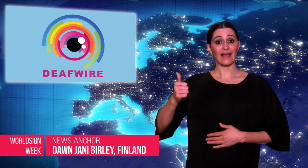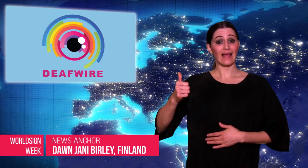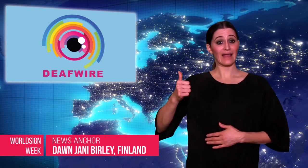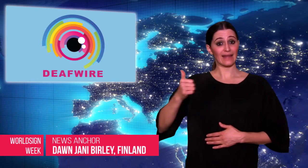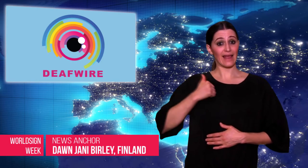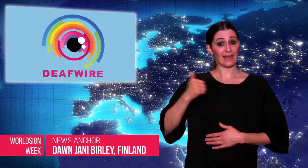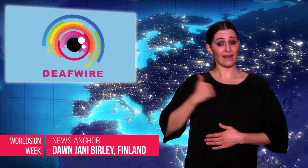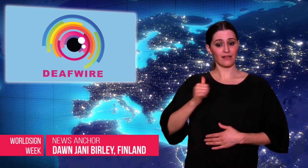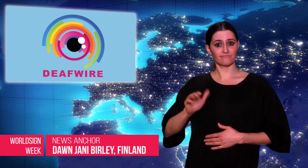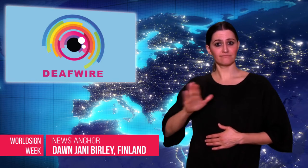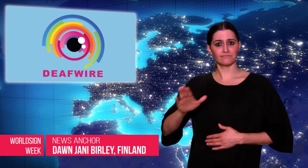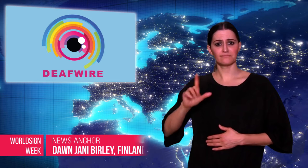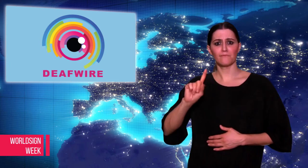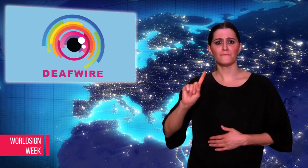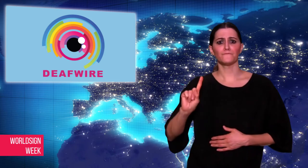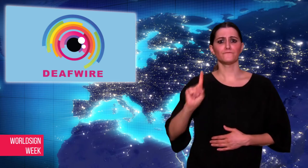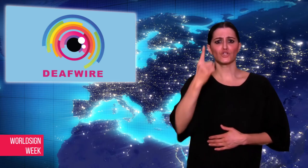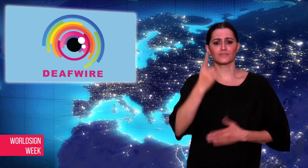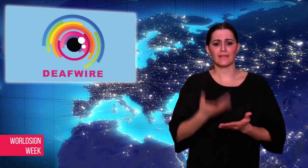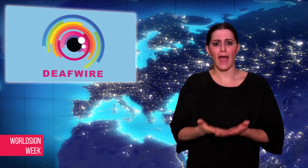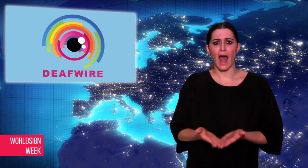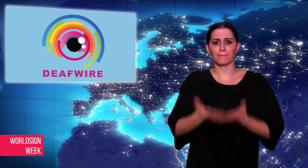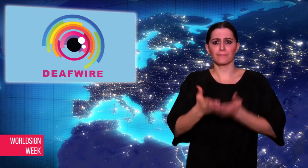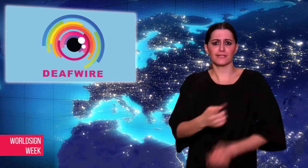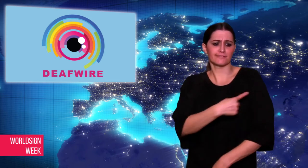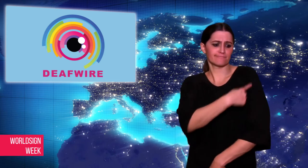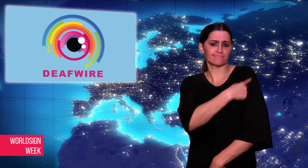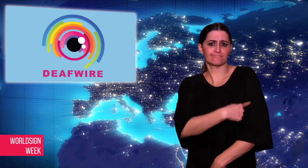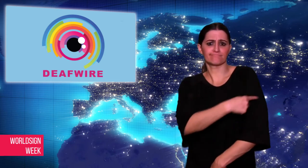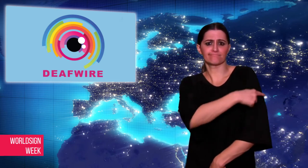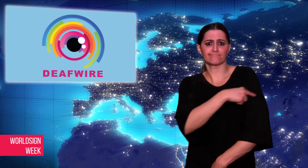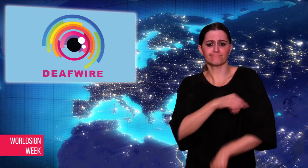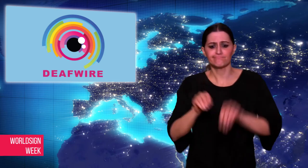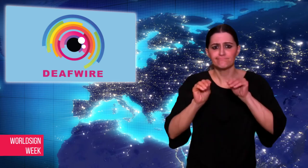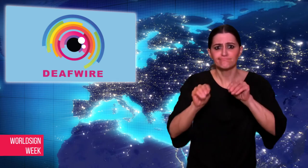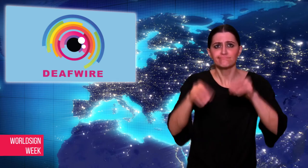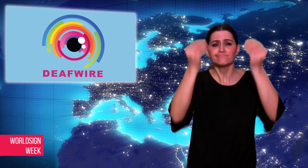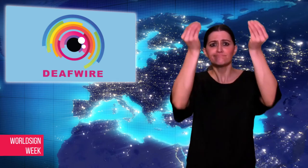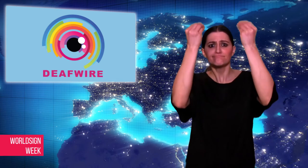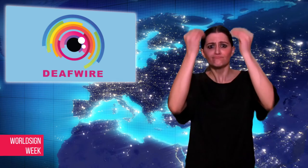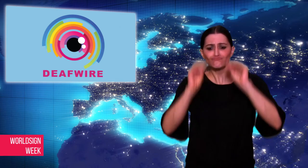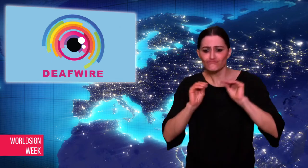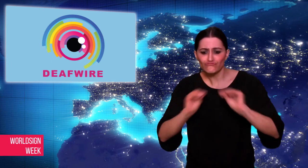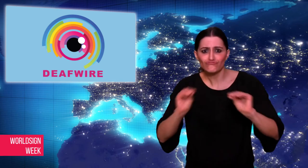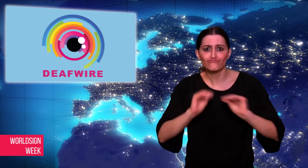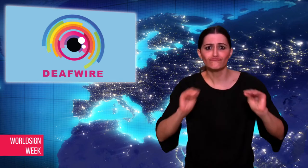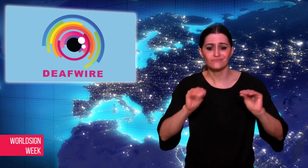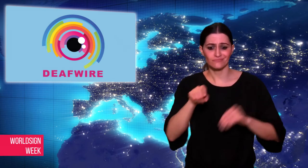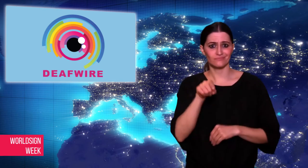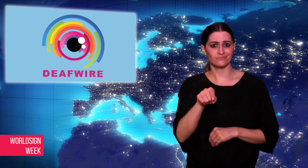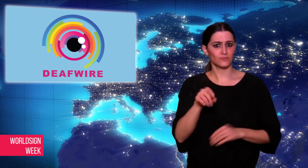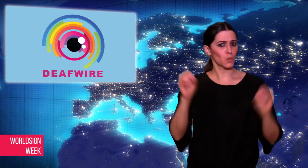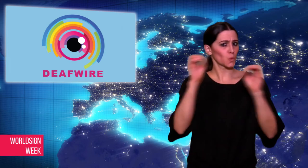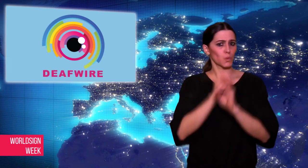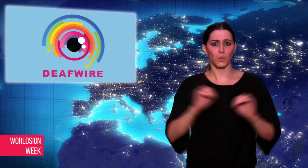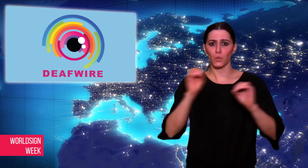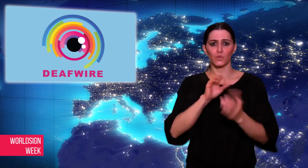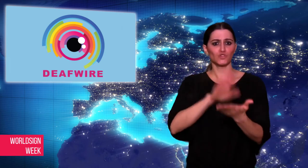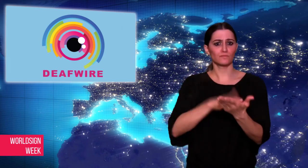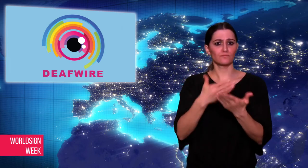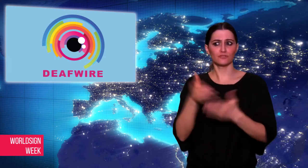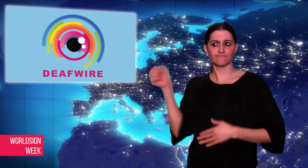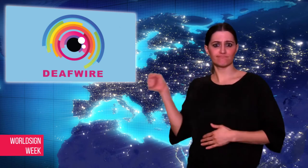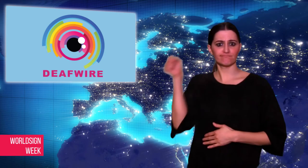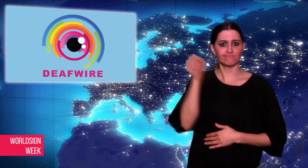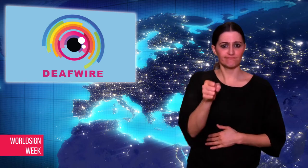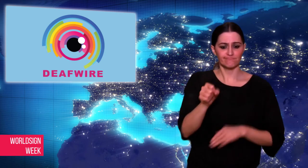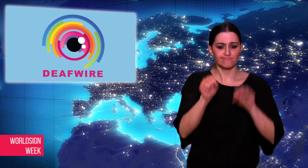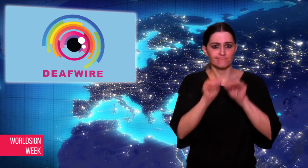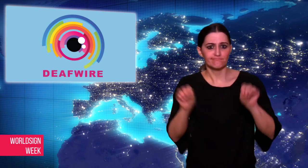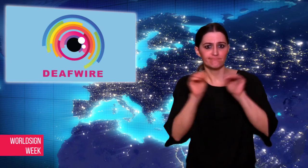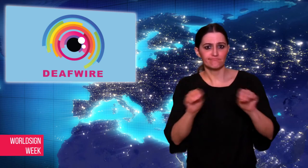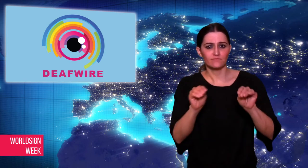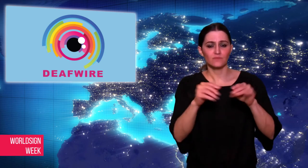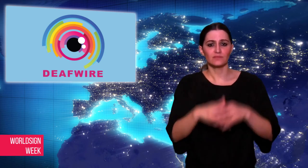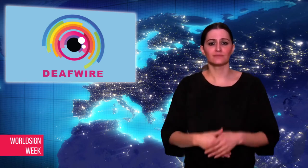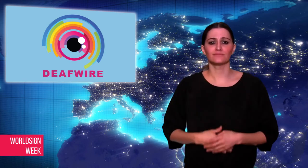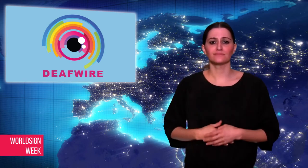Dawn: No Interpreters in Canadian First Aid Training